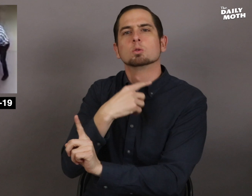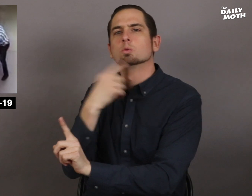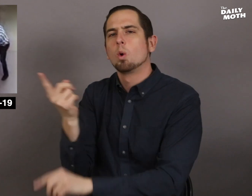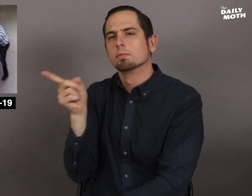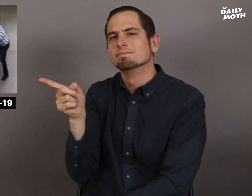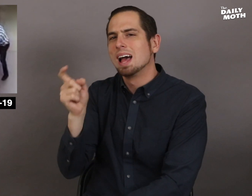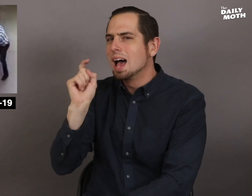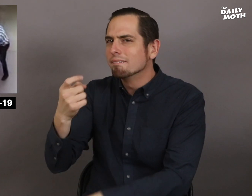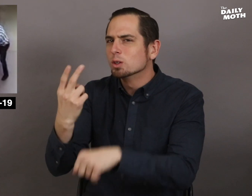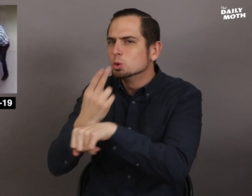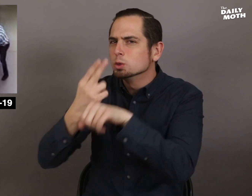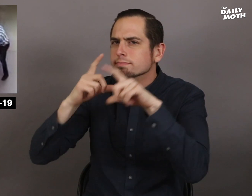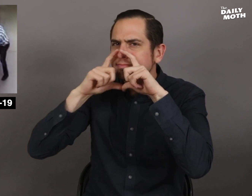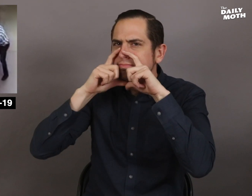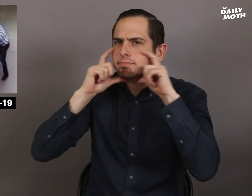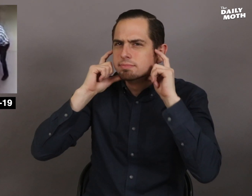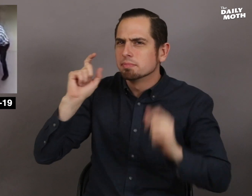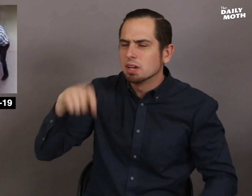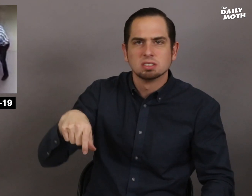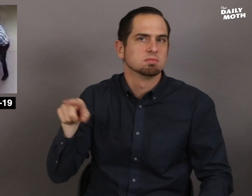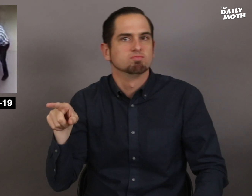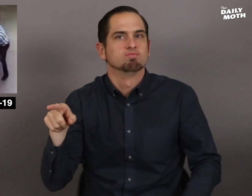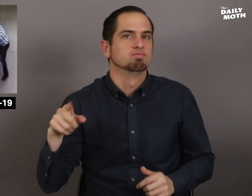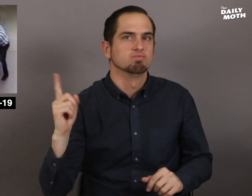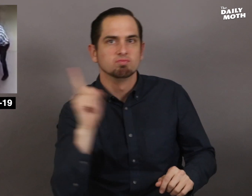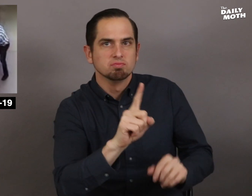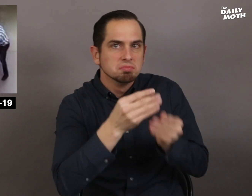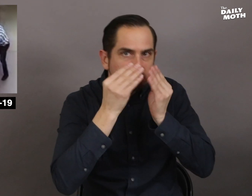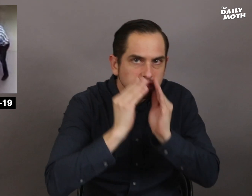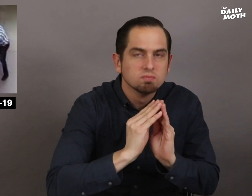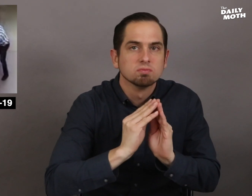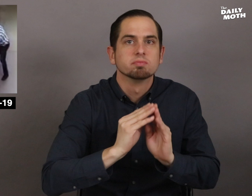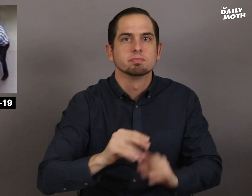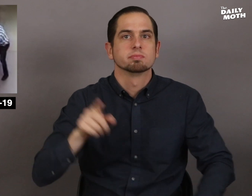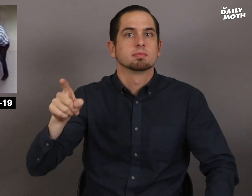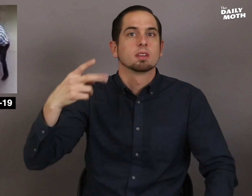he was told that he had to wear a mask.